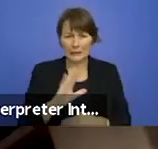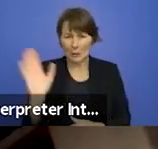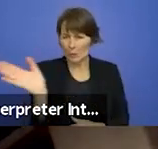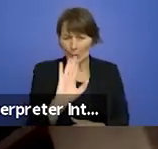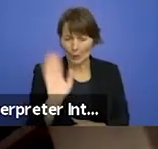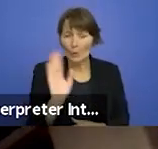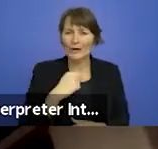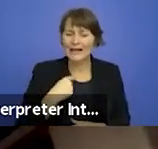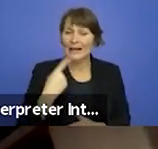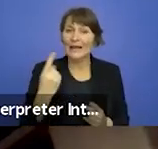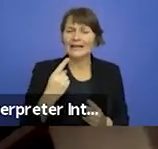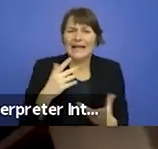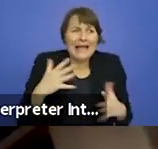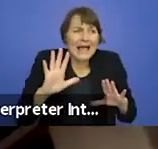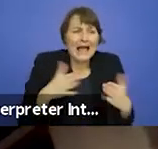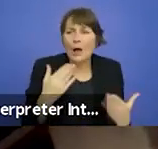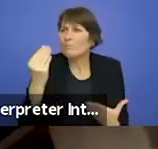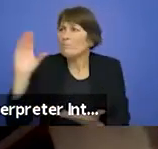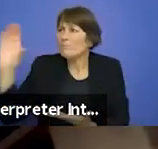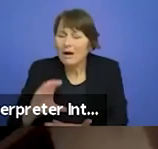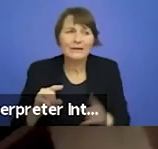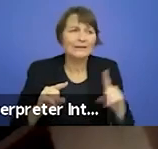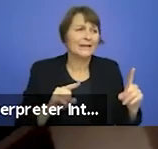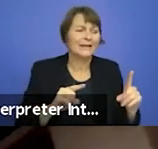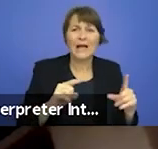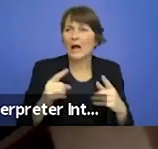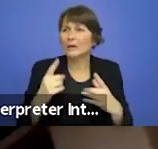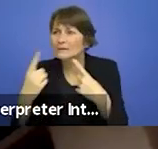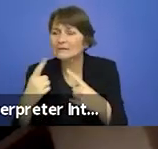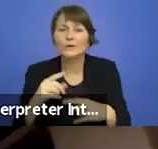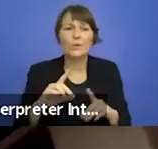moments in the day-to-day working and making like differences in how rehearsal rooms are run and how